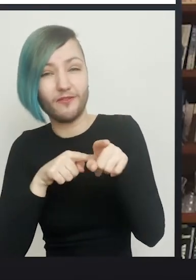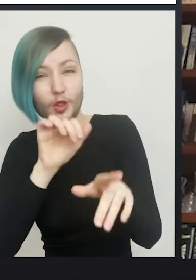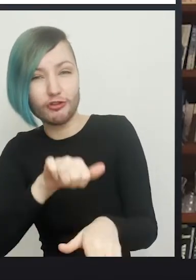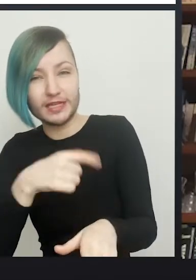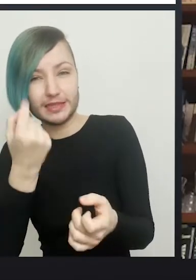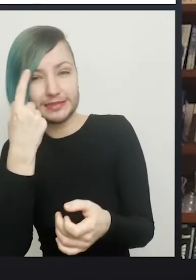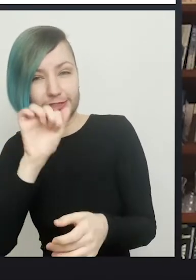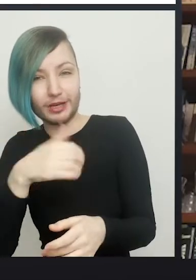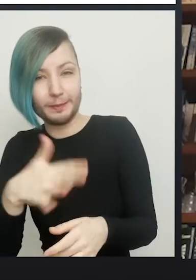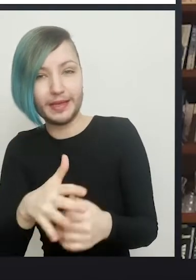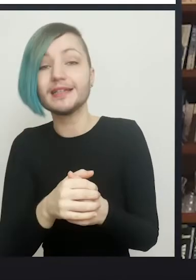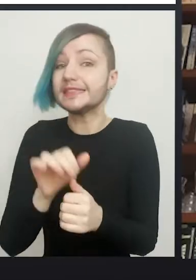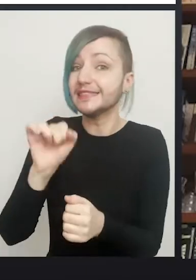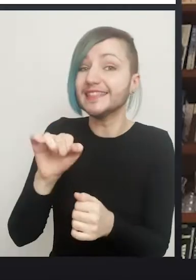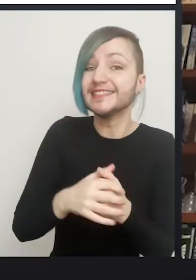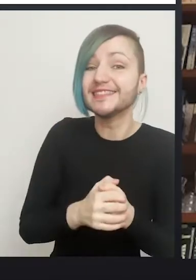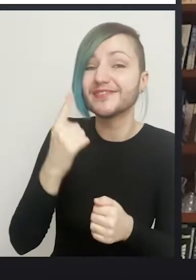You are, I think. Ha, yes! Okay.